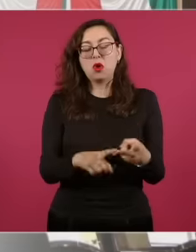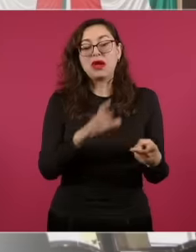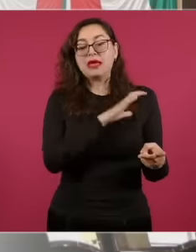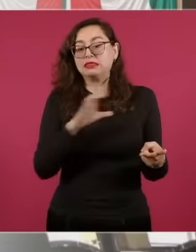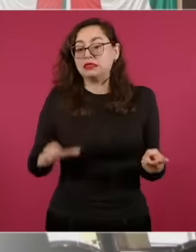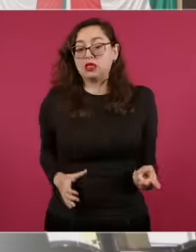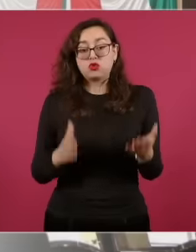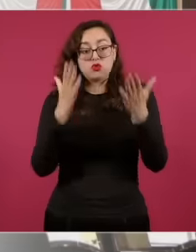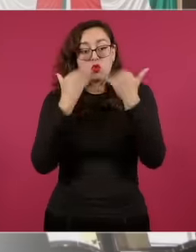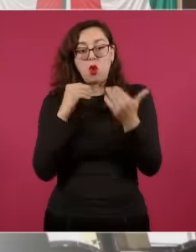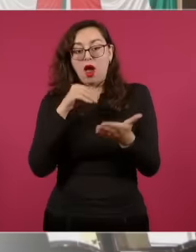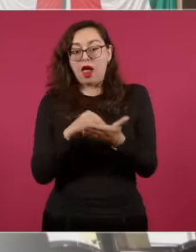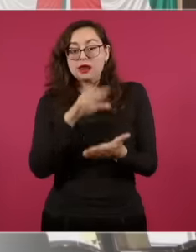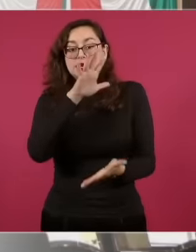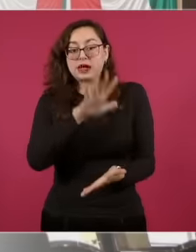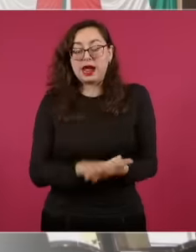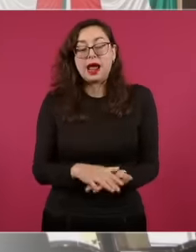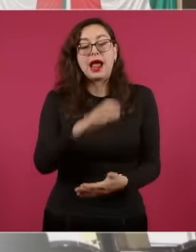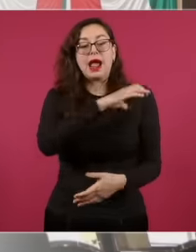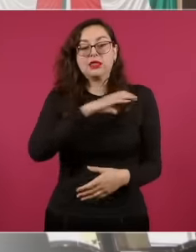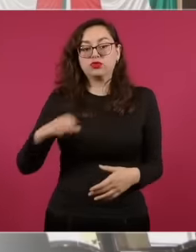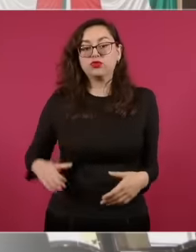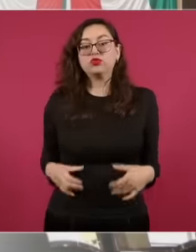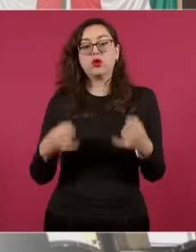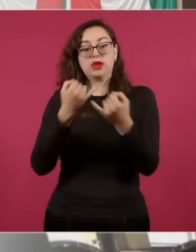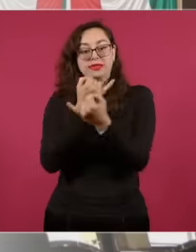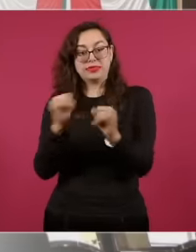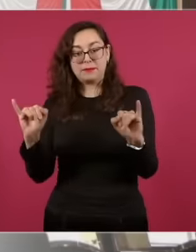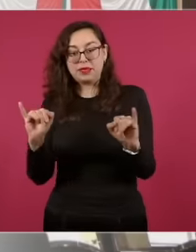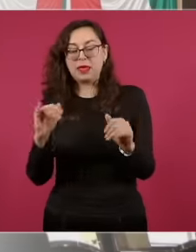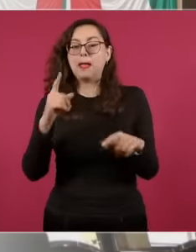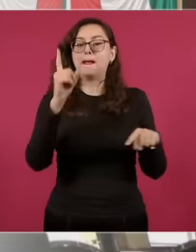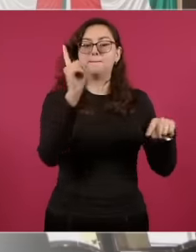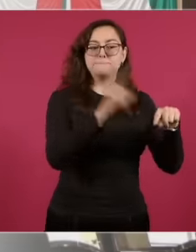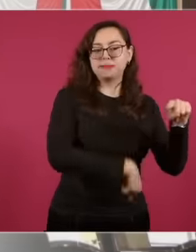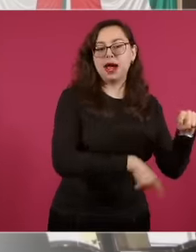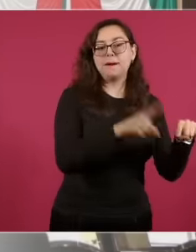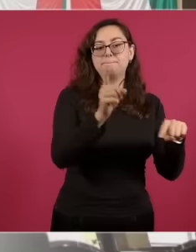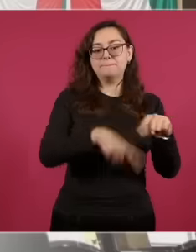the votes of independent candidacies must be subtracted from the total vote, as well as those political parties that